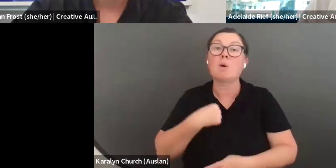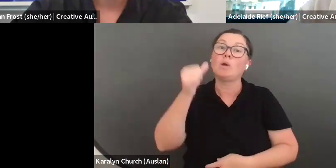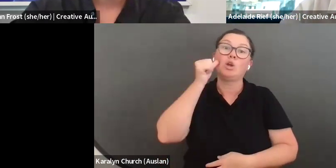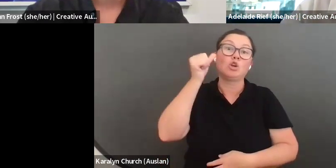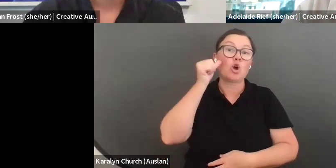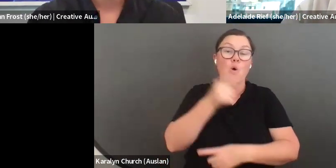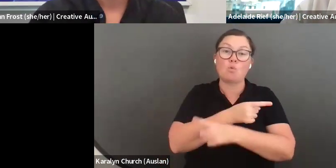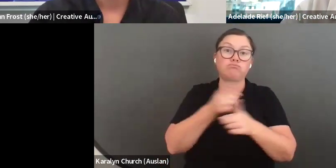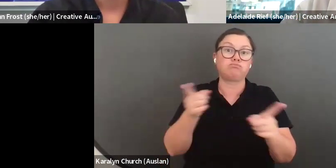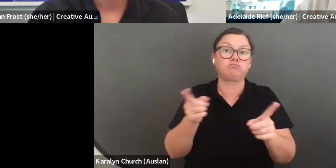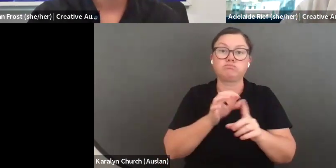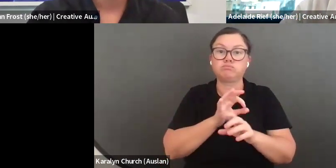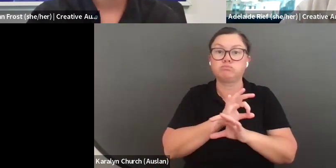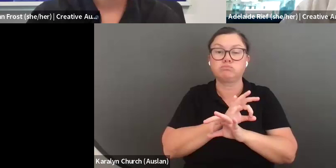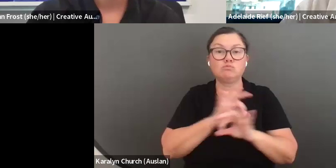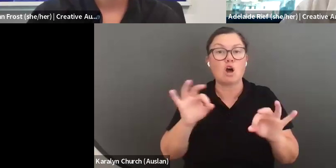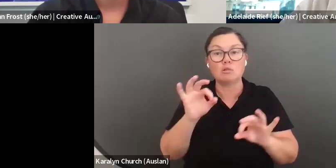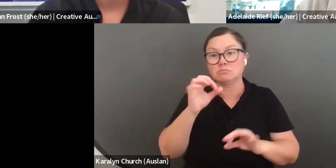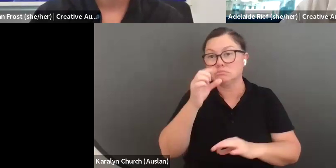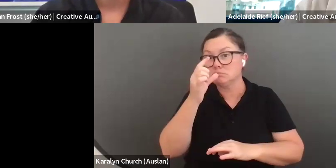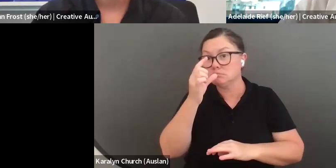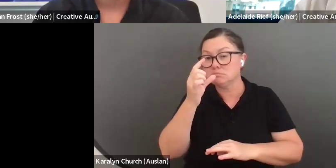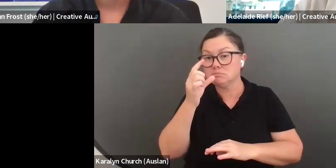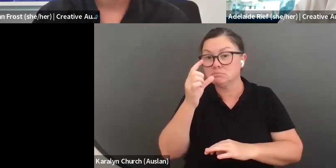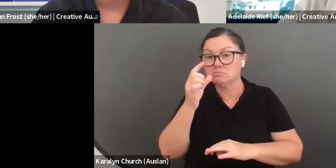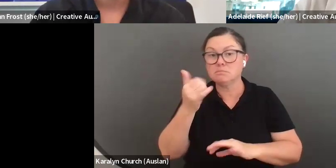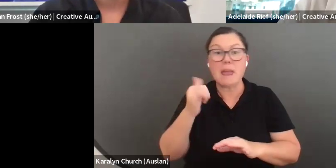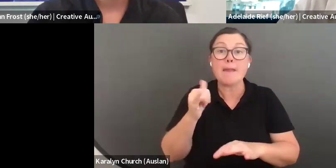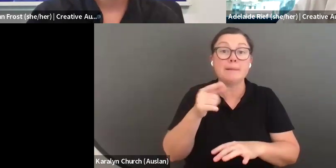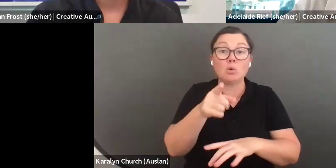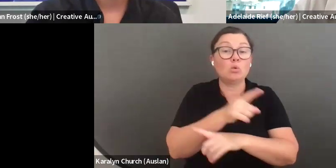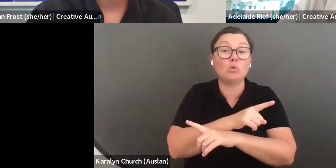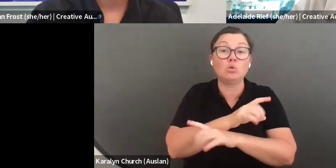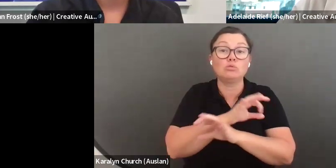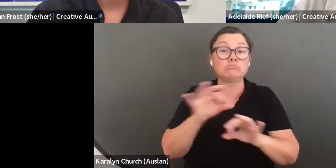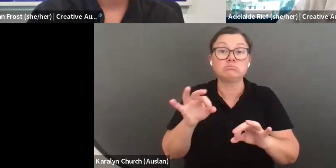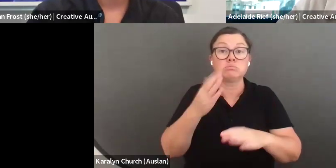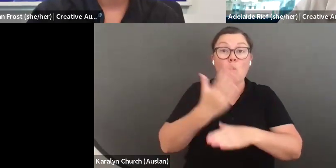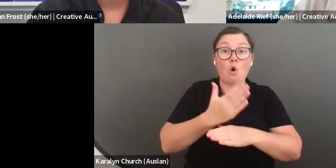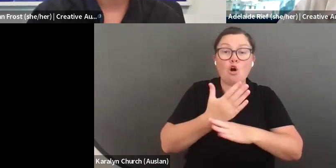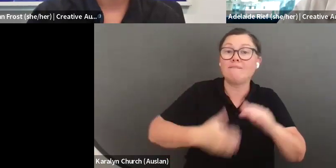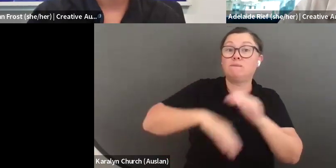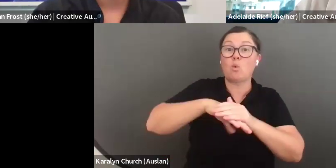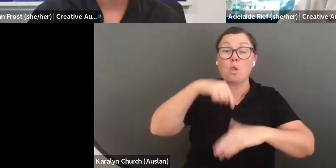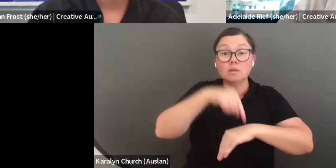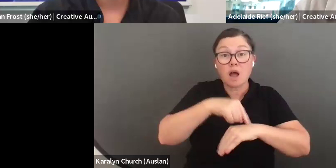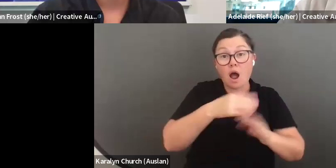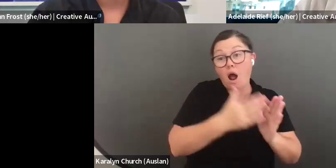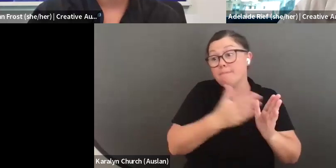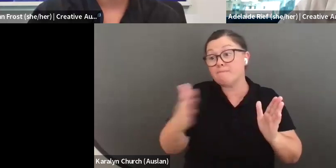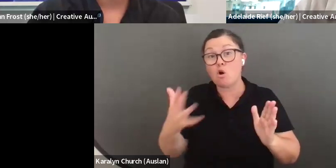and independent creators and freelance workers are not working full-time, because there is not the opportunity to do so. It is really